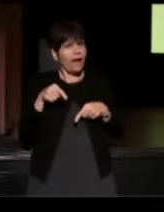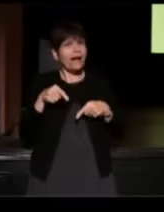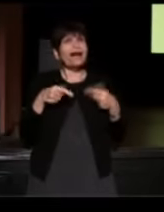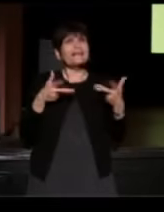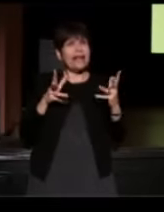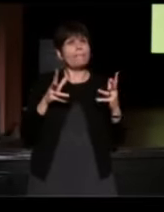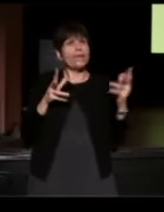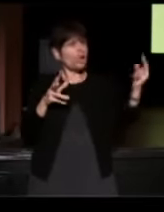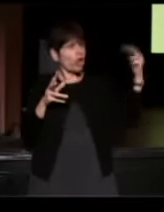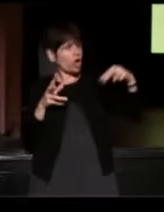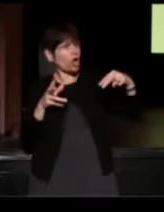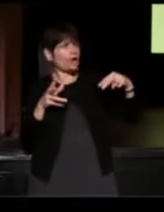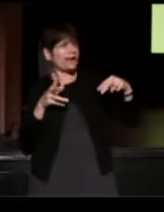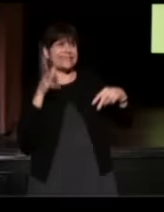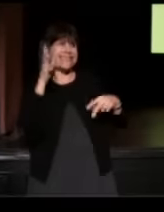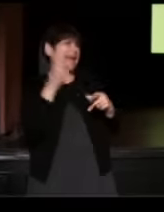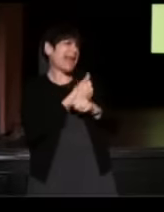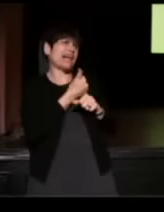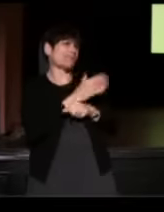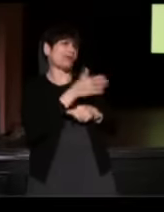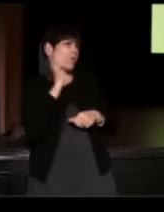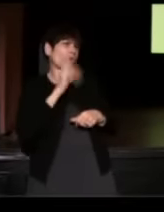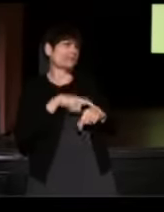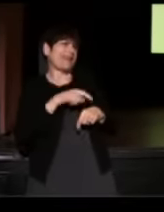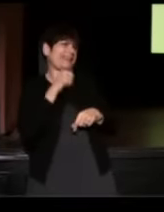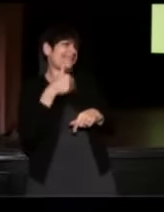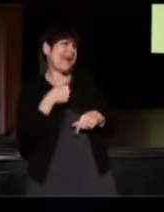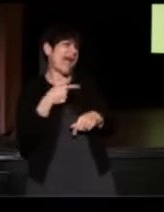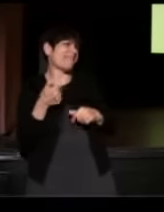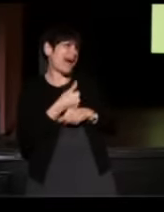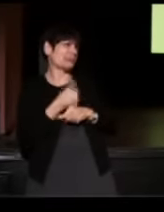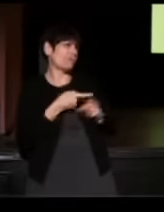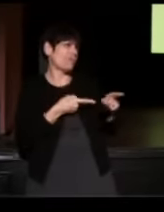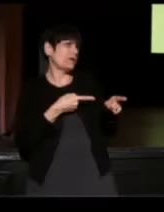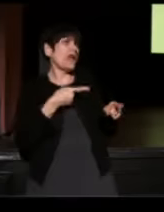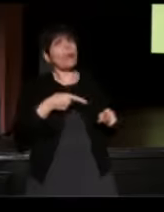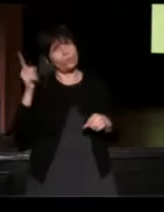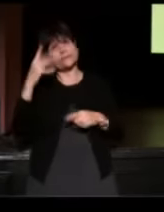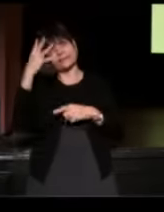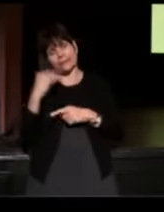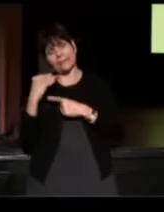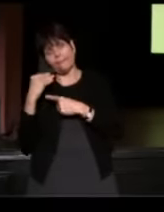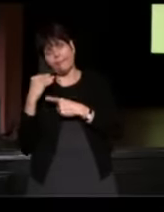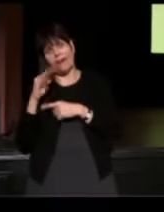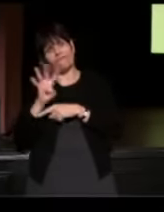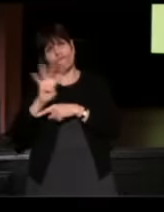I said, "Dad, they didn't even have algebra in your days." And I went to sleep, and around 4 o'clock that morning